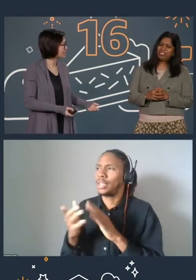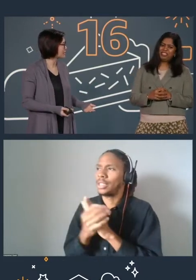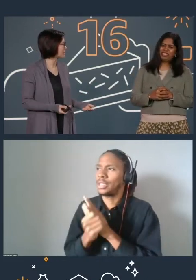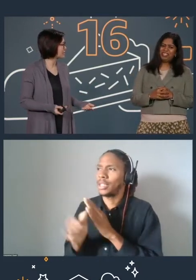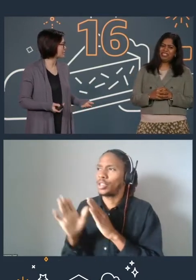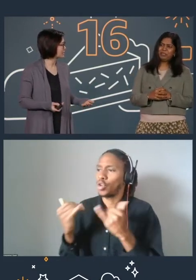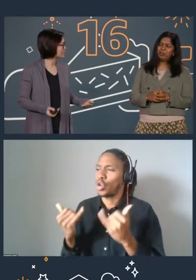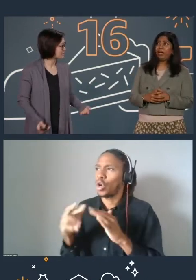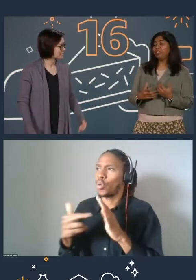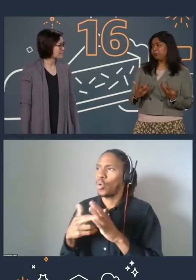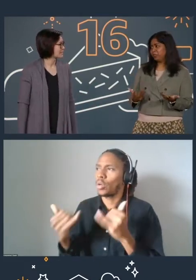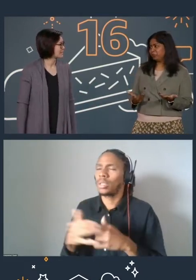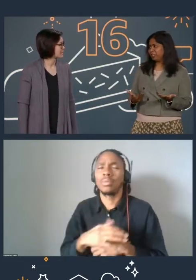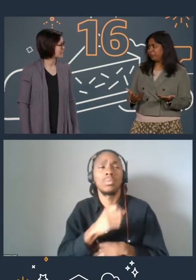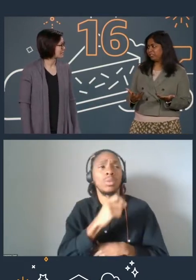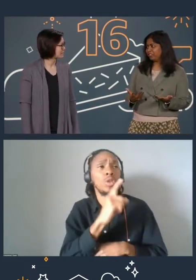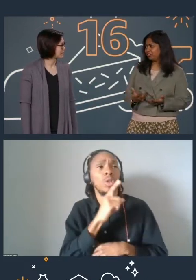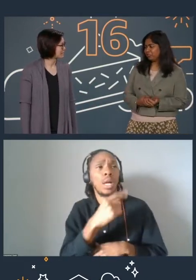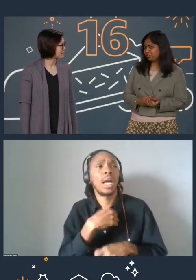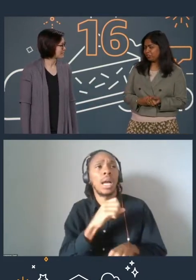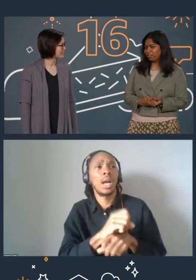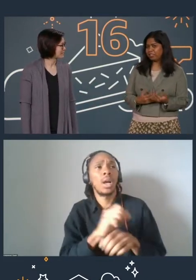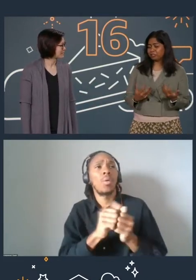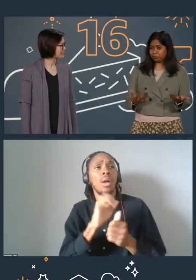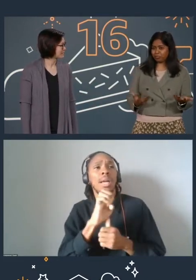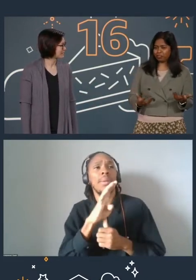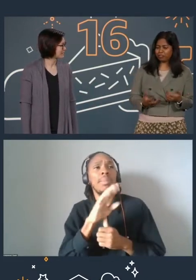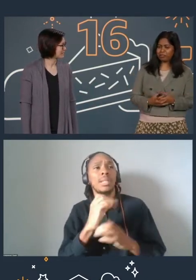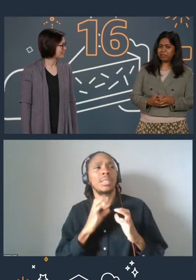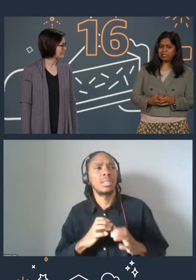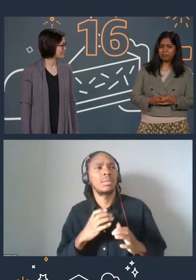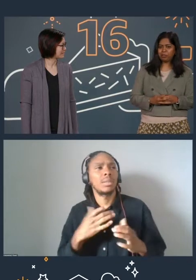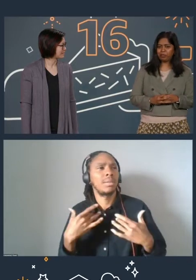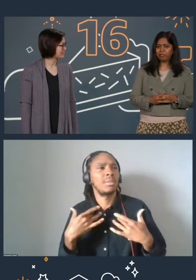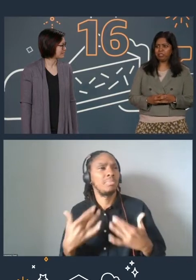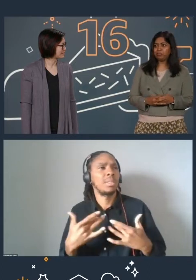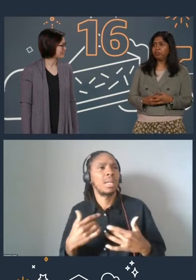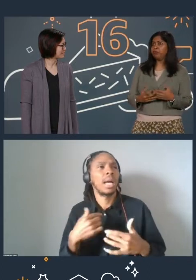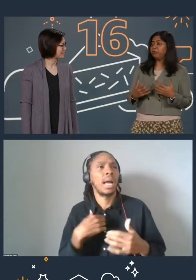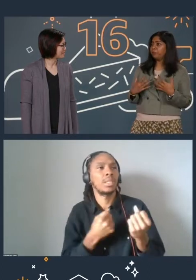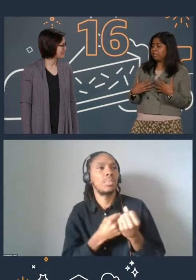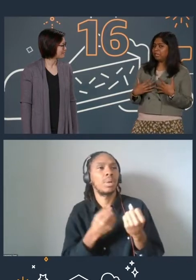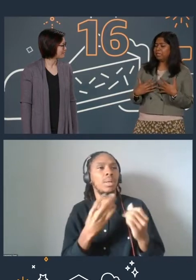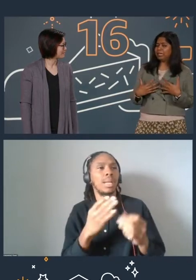Sure, so I do work with EBS customers a lot and I support a lot of EBS deployments, so for me,